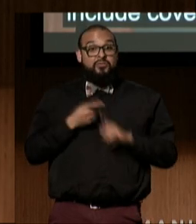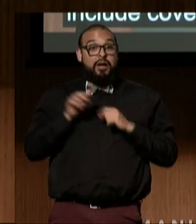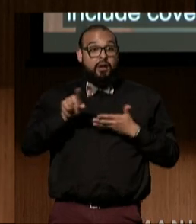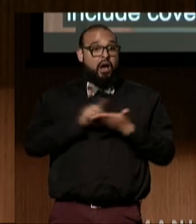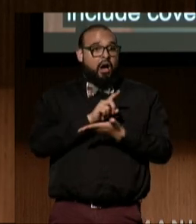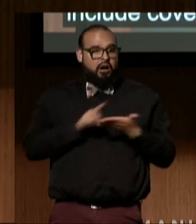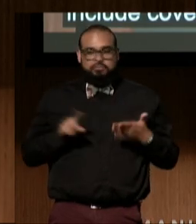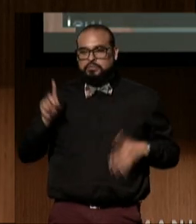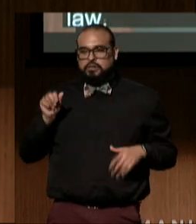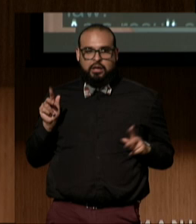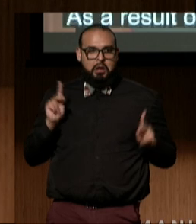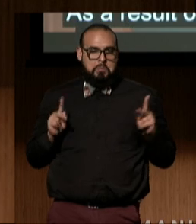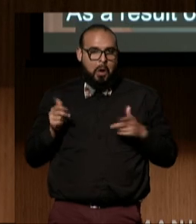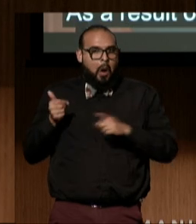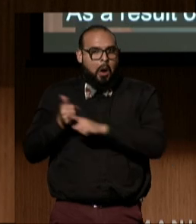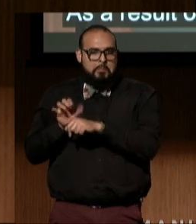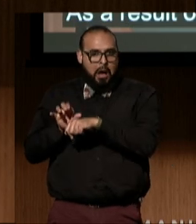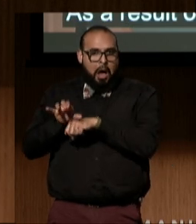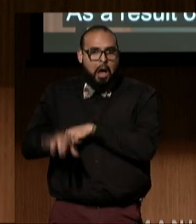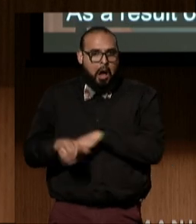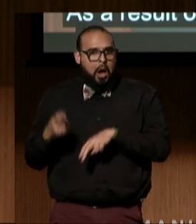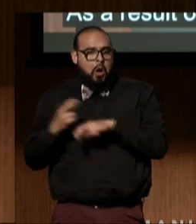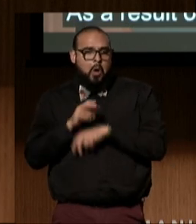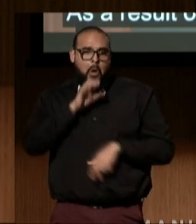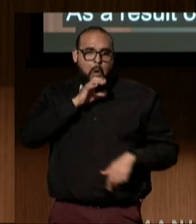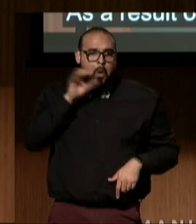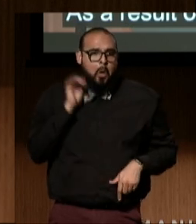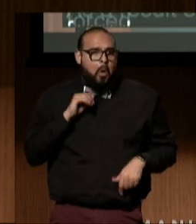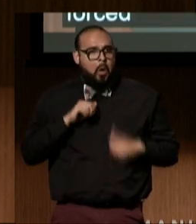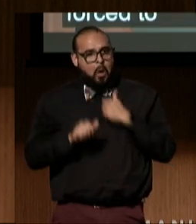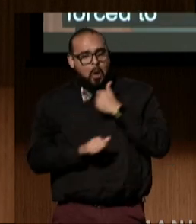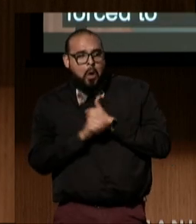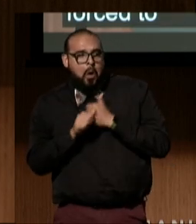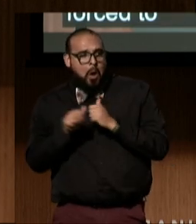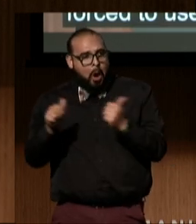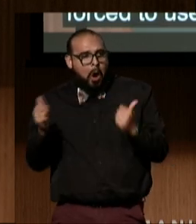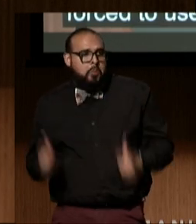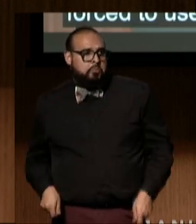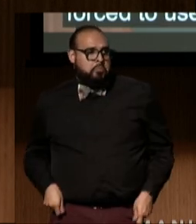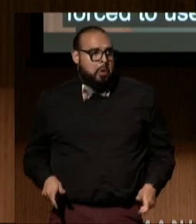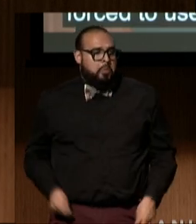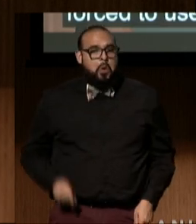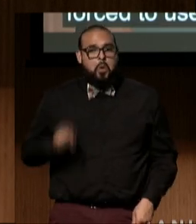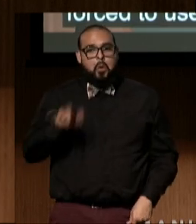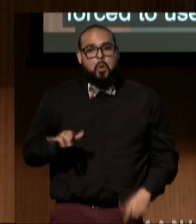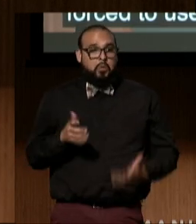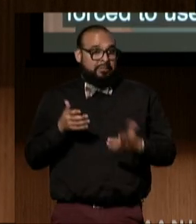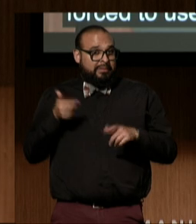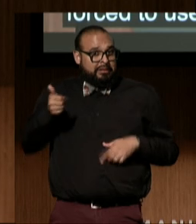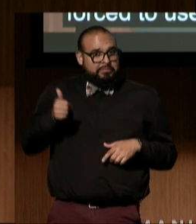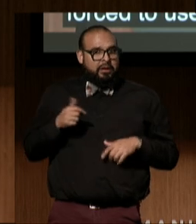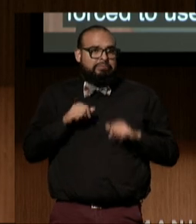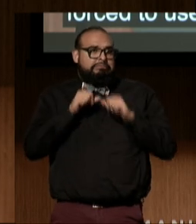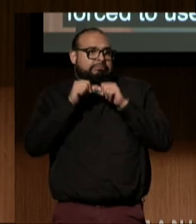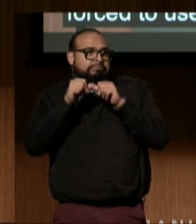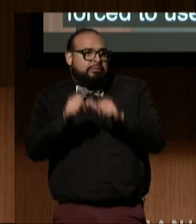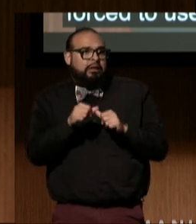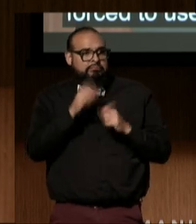disabled people are forced to use old, dangerous wheelchairs or stay at poverty wages to keep Medi-Cal.